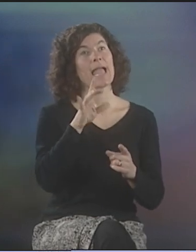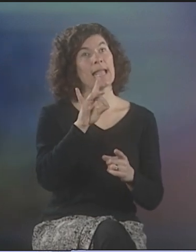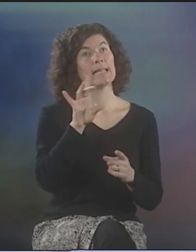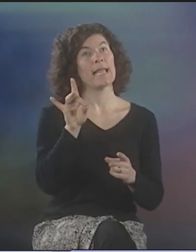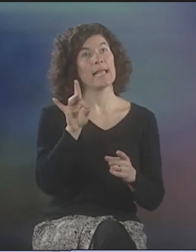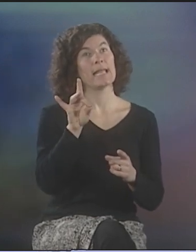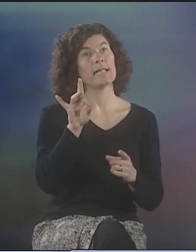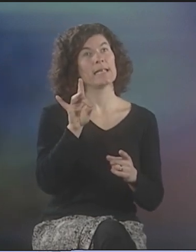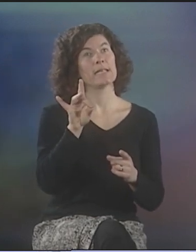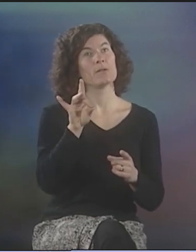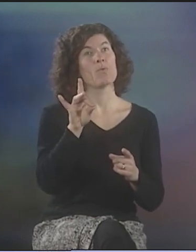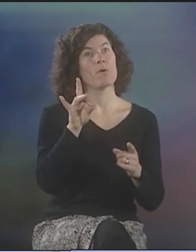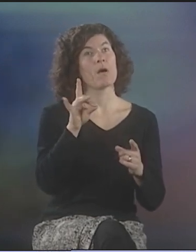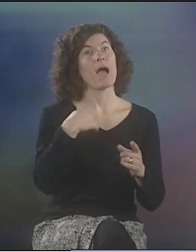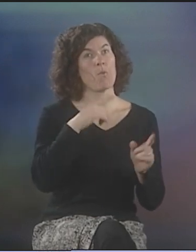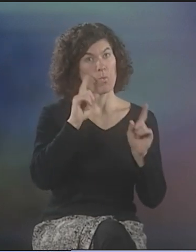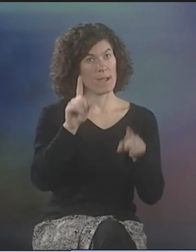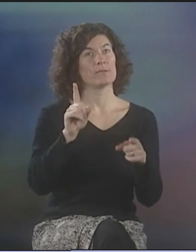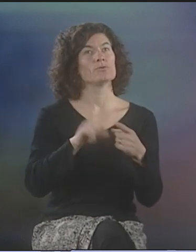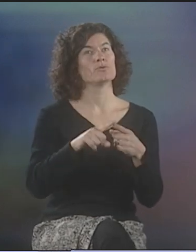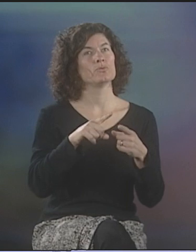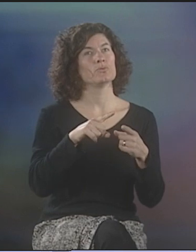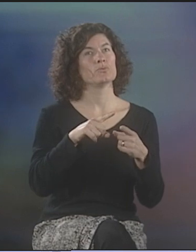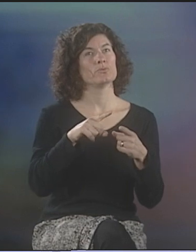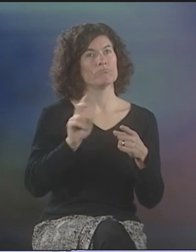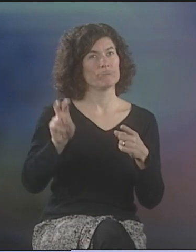I WAS THERE TILL '92.